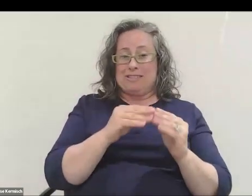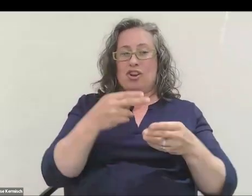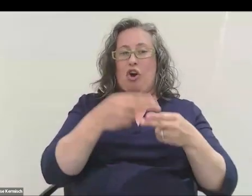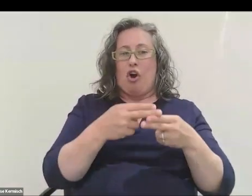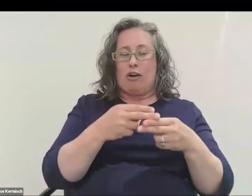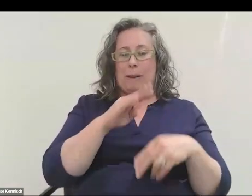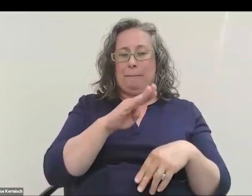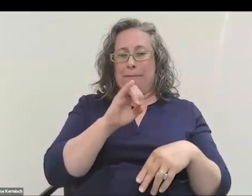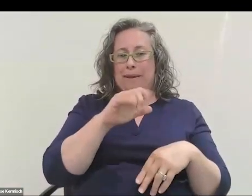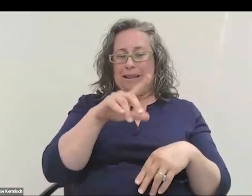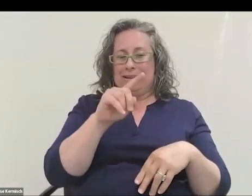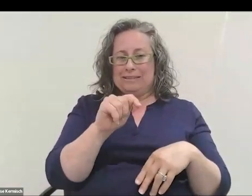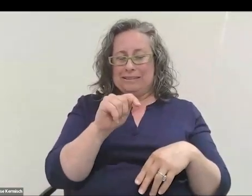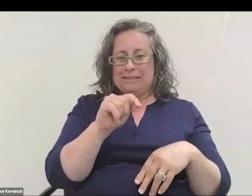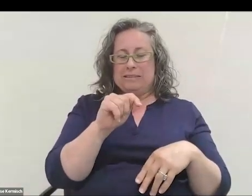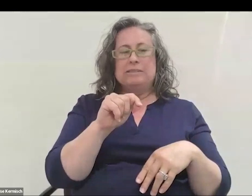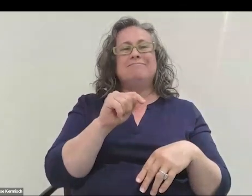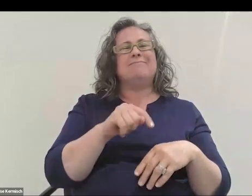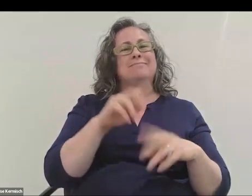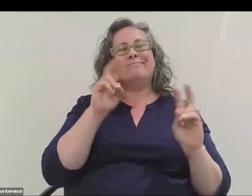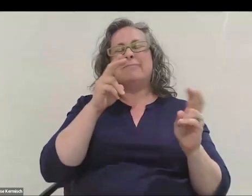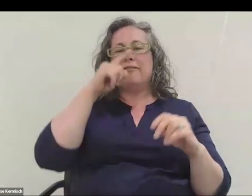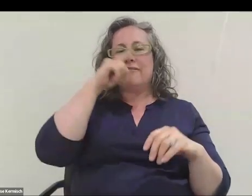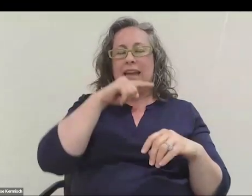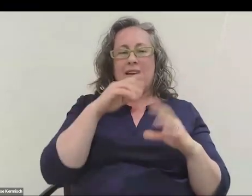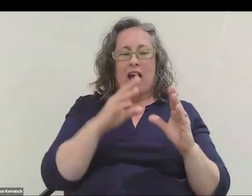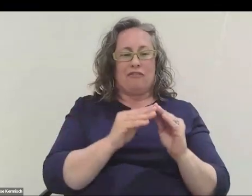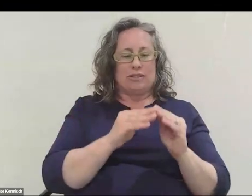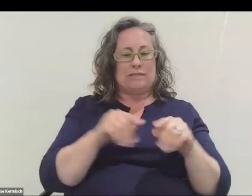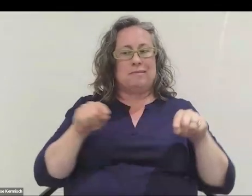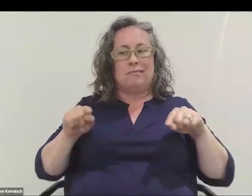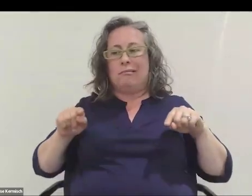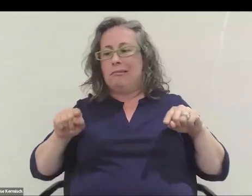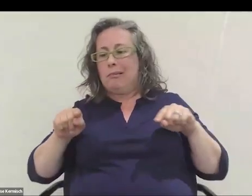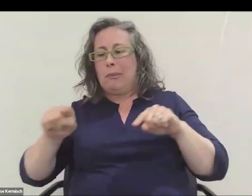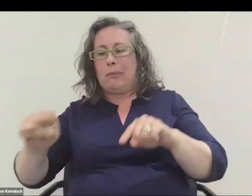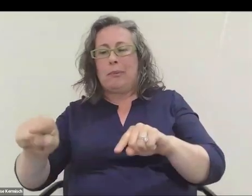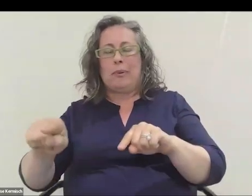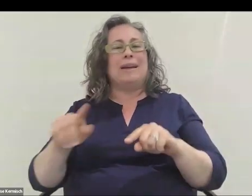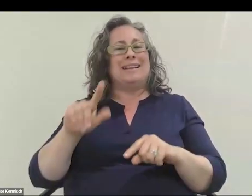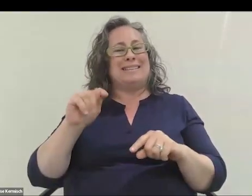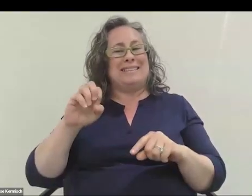which was a fake conference that used to ride alongside TED and be held in the same place, the joke being